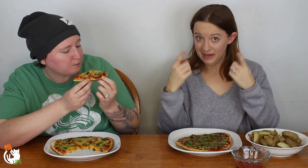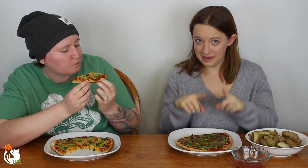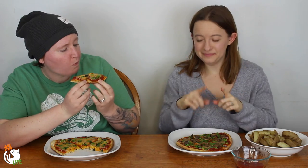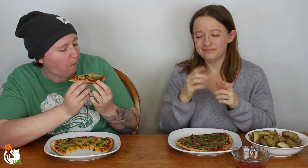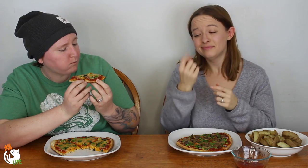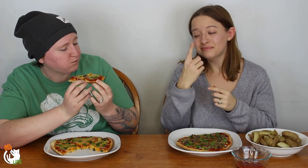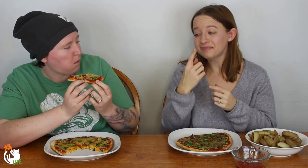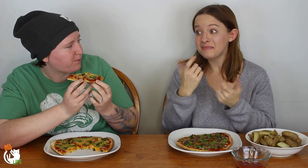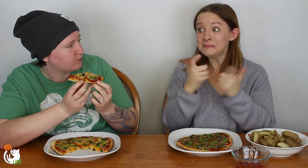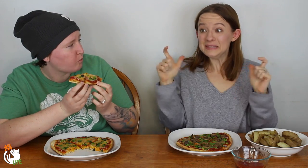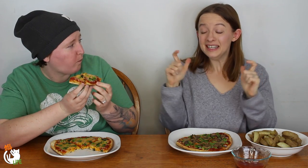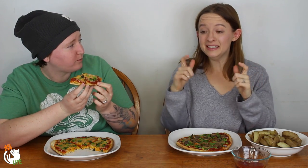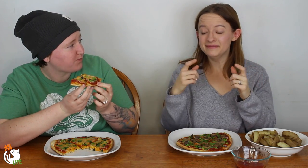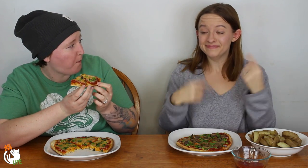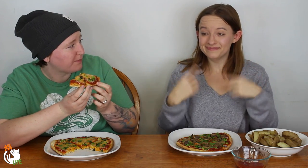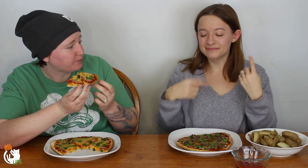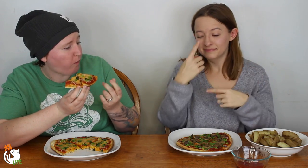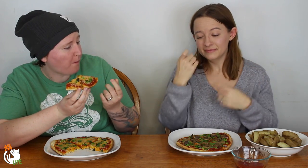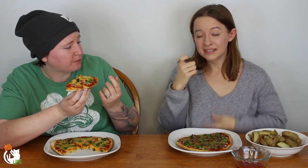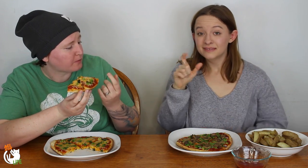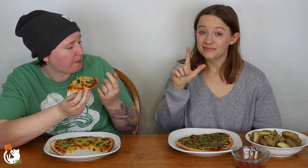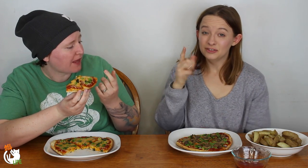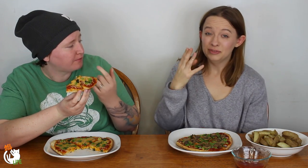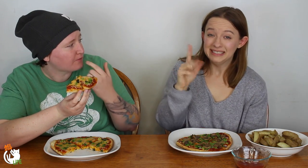Apparently what happened -- well, the big controversy is because